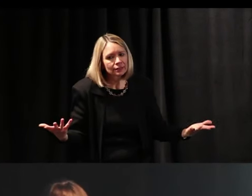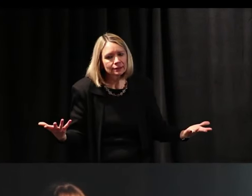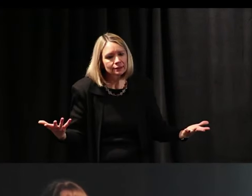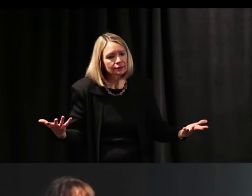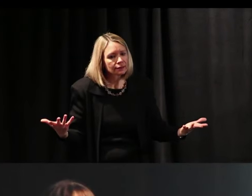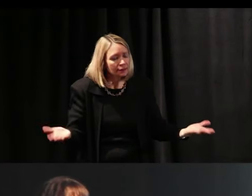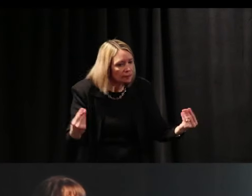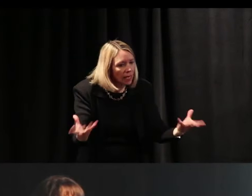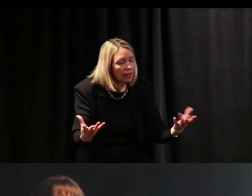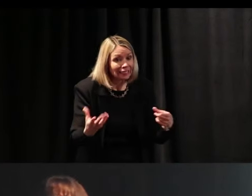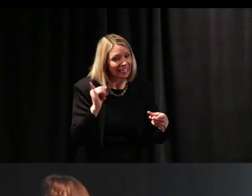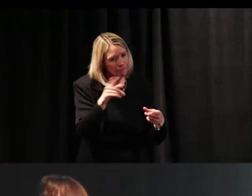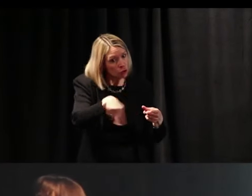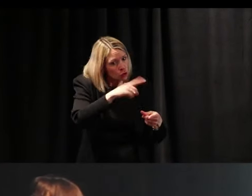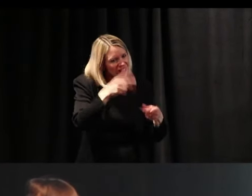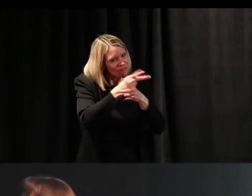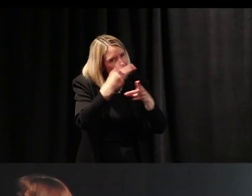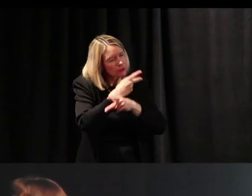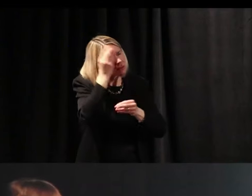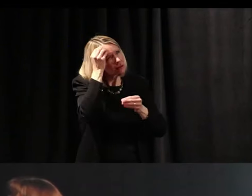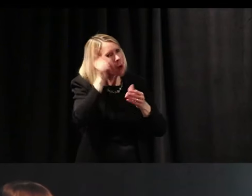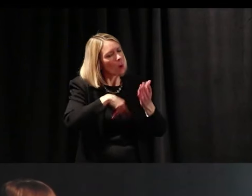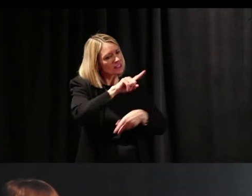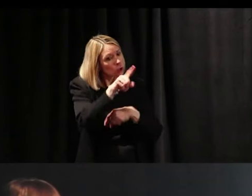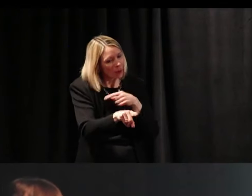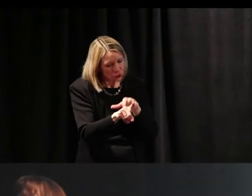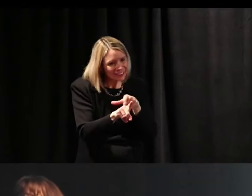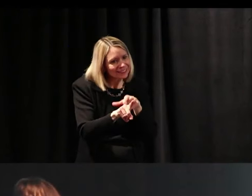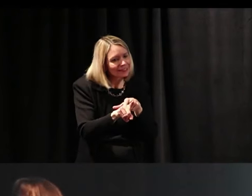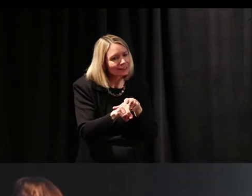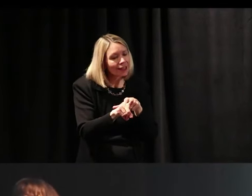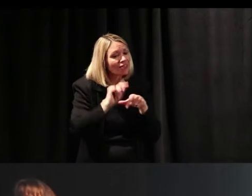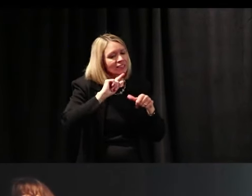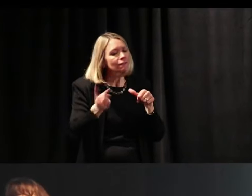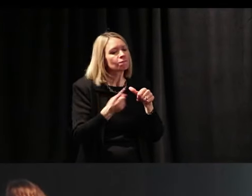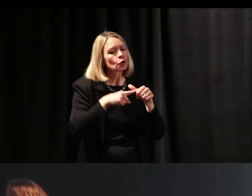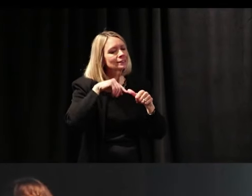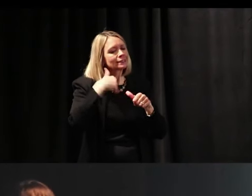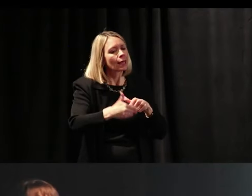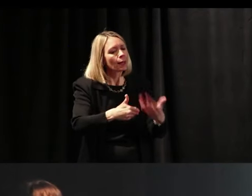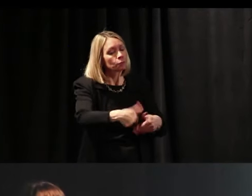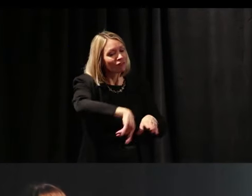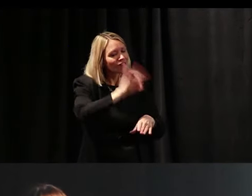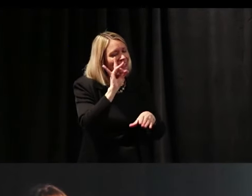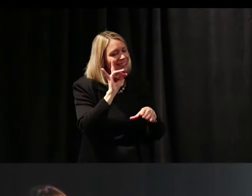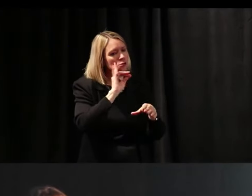What's the question? If you can figure out what the question is, that's the first step to finding the answer.